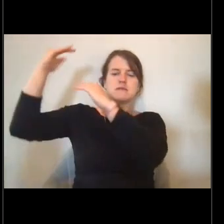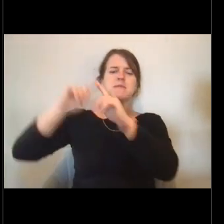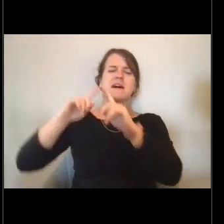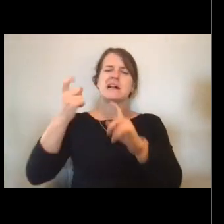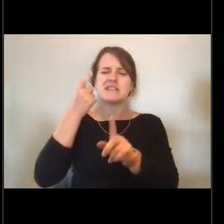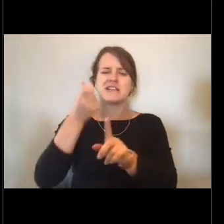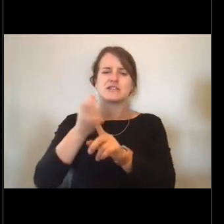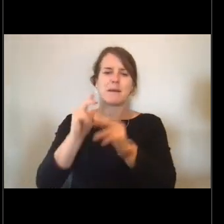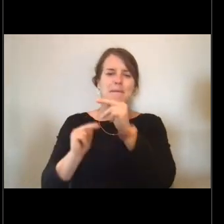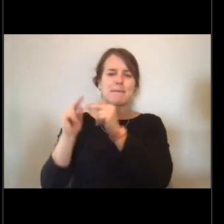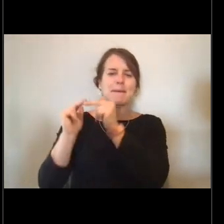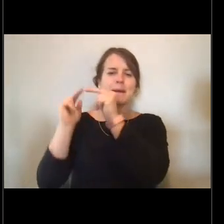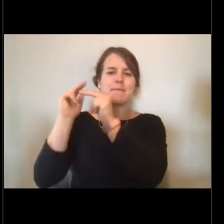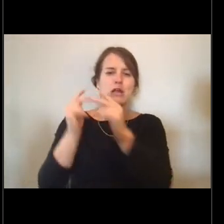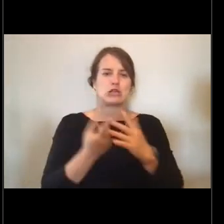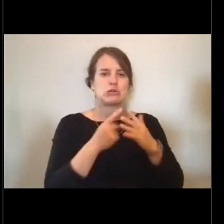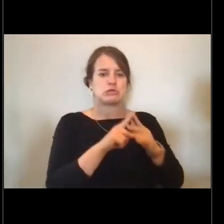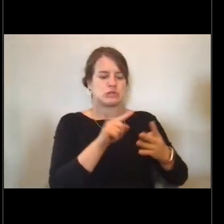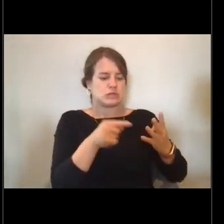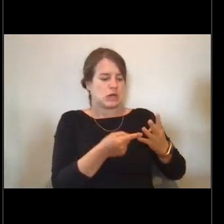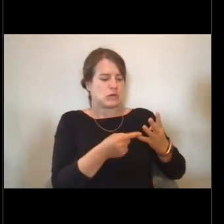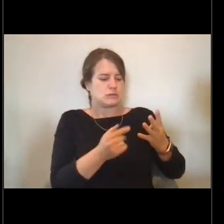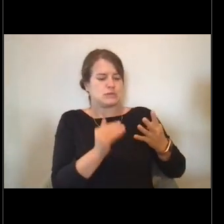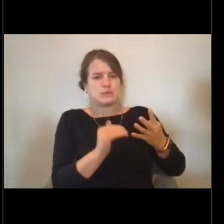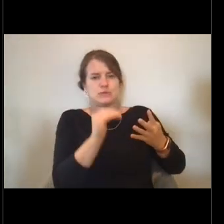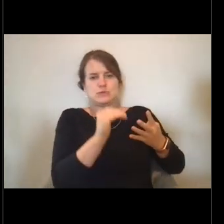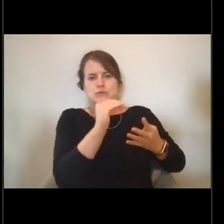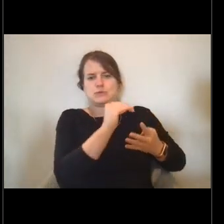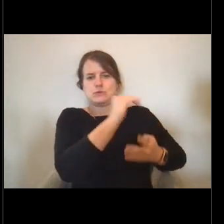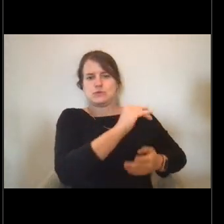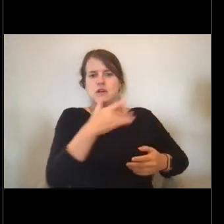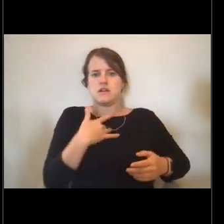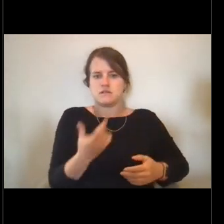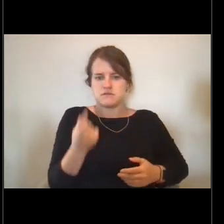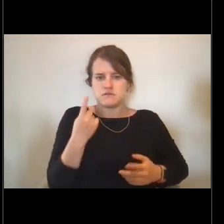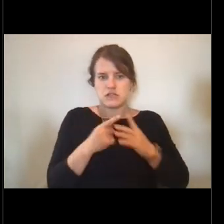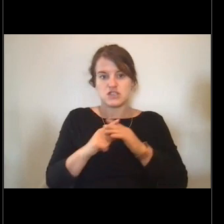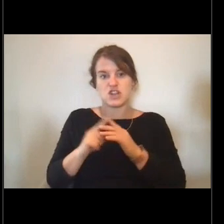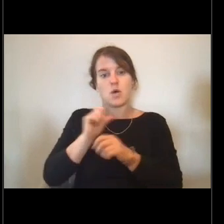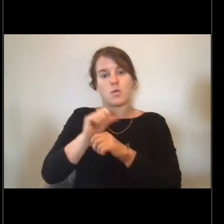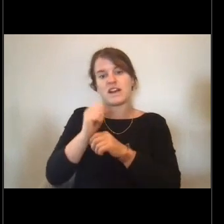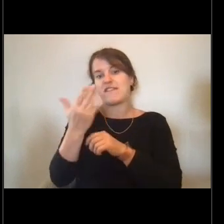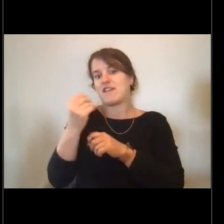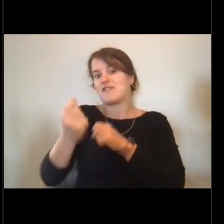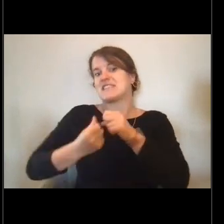Usually people are at about 15 years in the NOAA Corp before you're going out as captain.